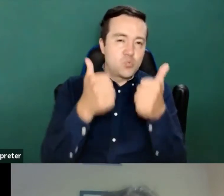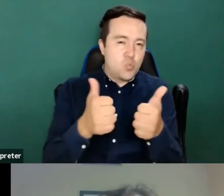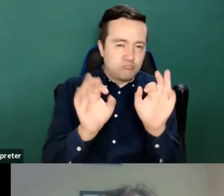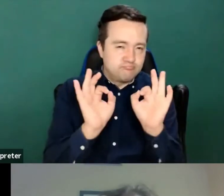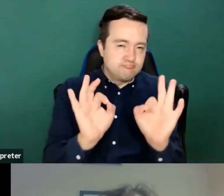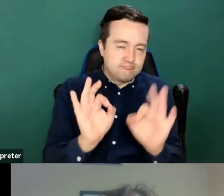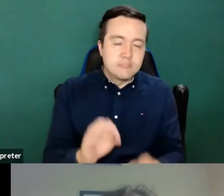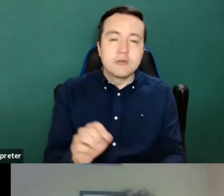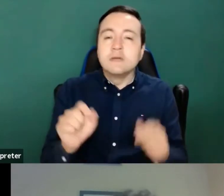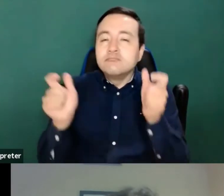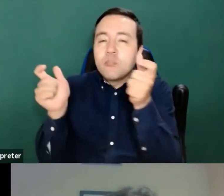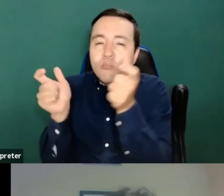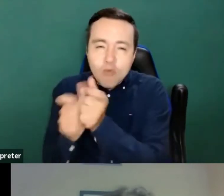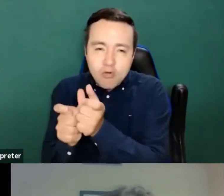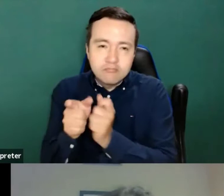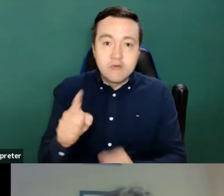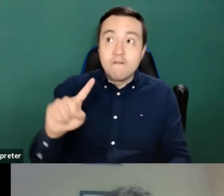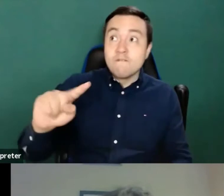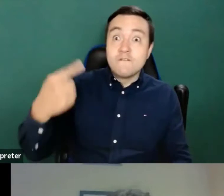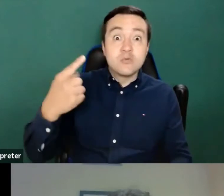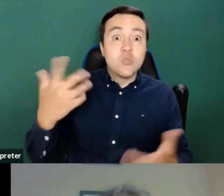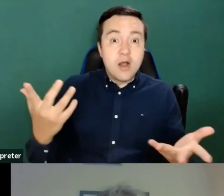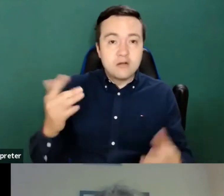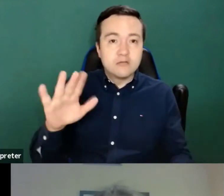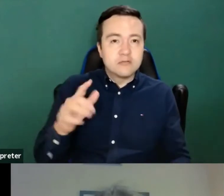The first one would be the Spanish Prime Minister website.